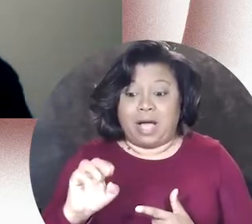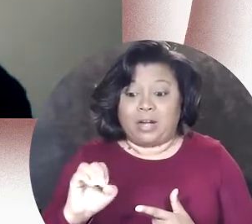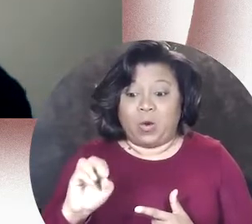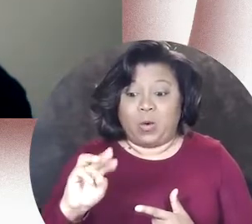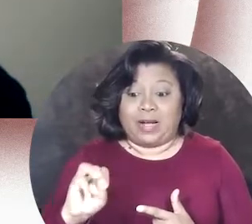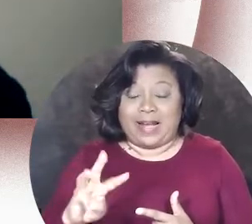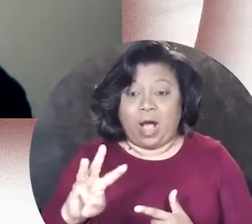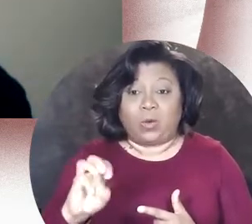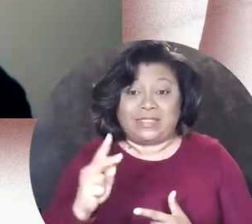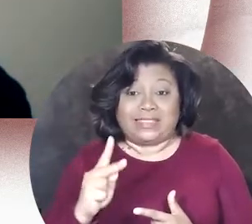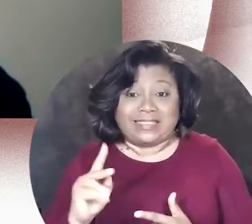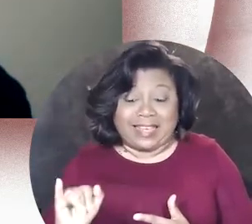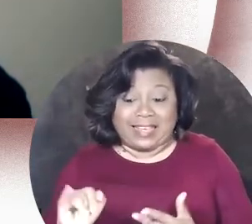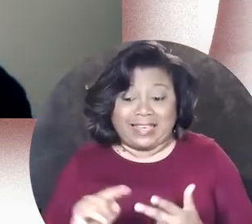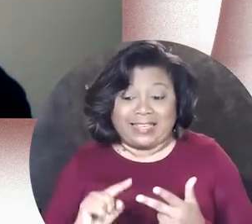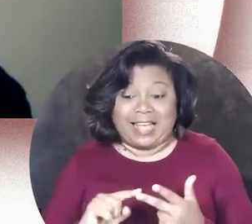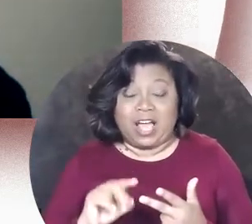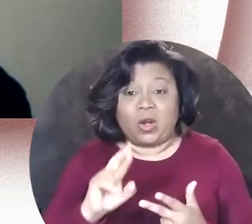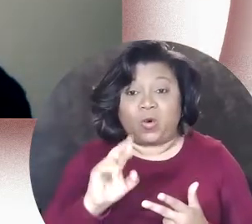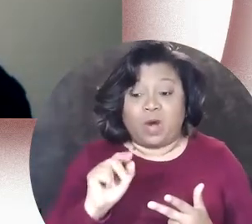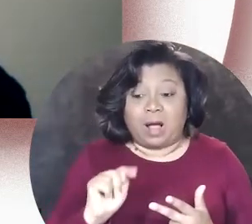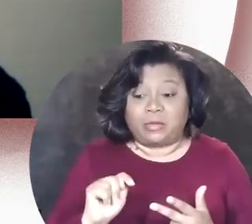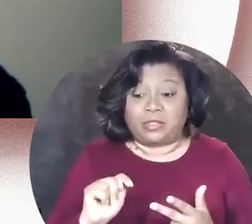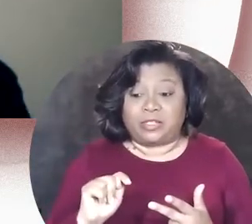all of whom are involved in the performing arts and